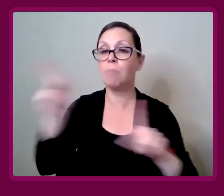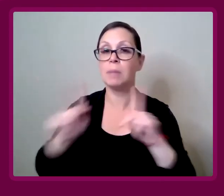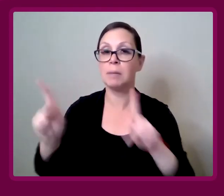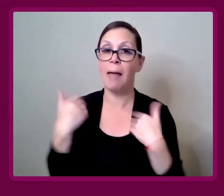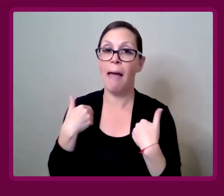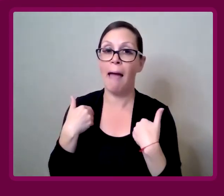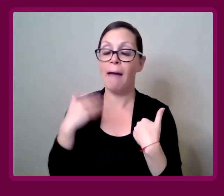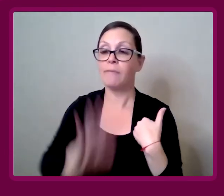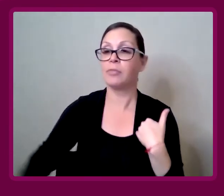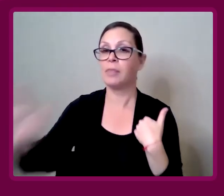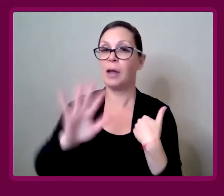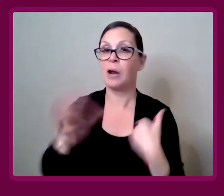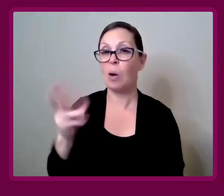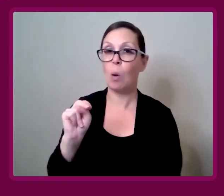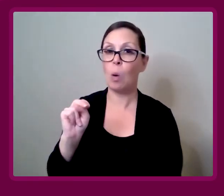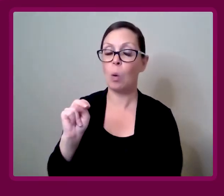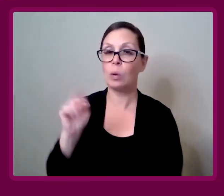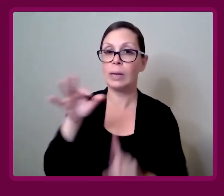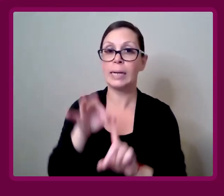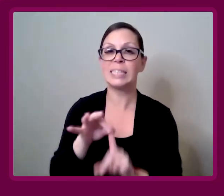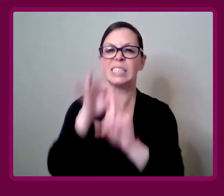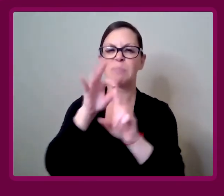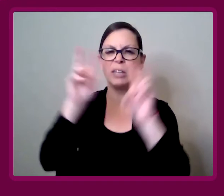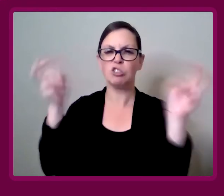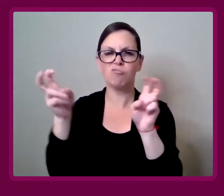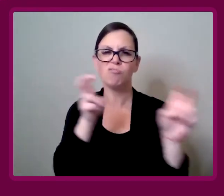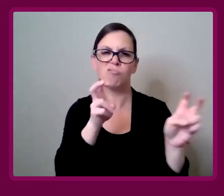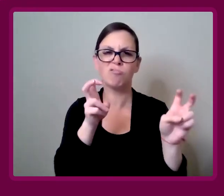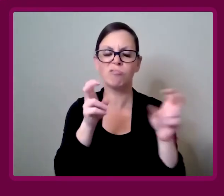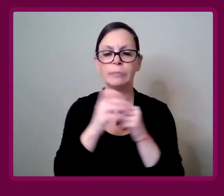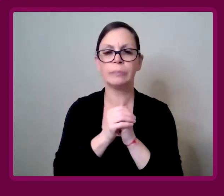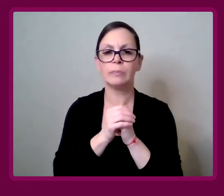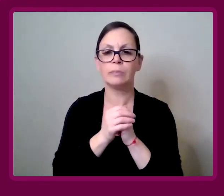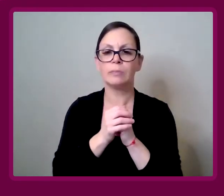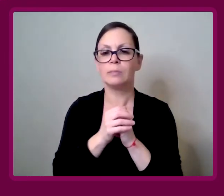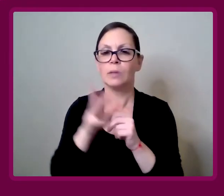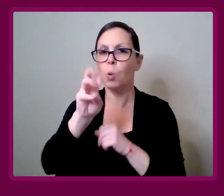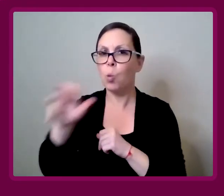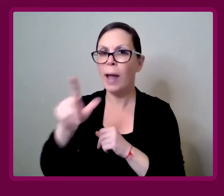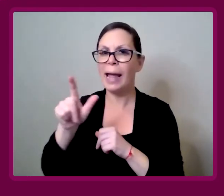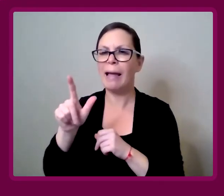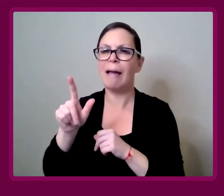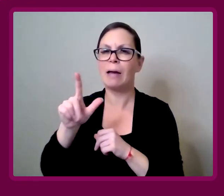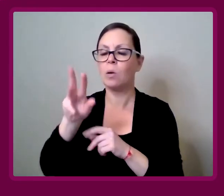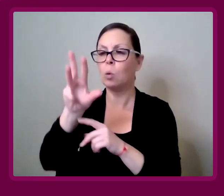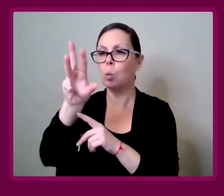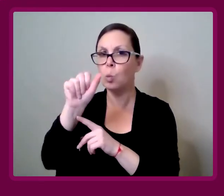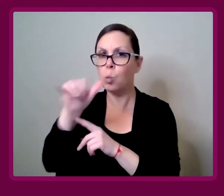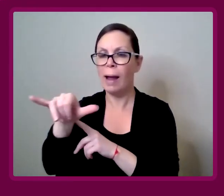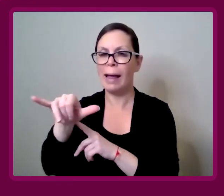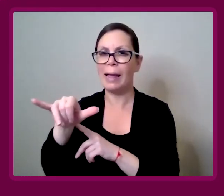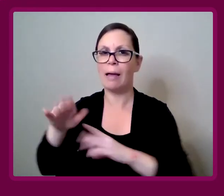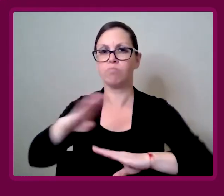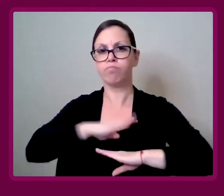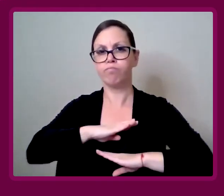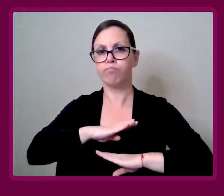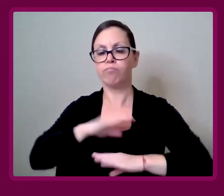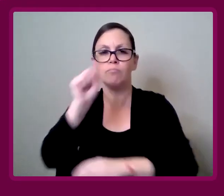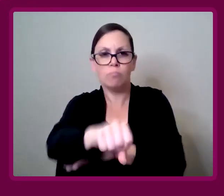Everyone has their own specialism, or way of tackling things. Amy Francis-Smith: Some people wanted to bang on our drum, and